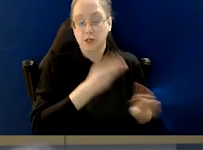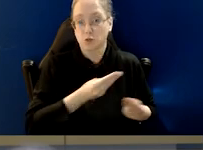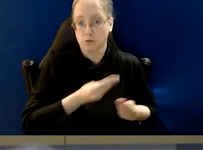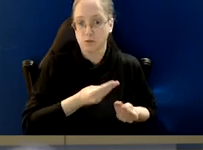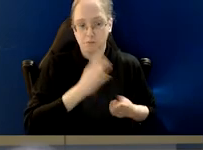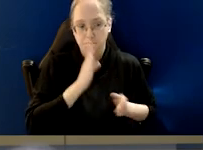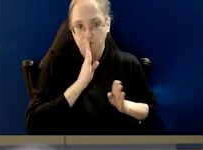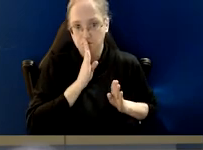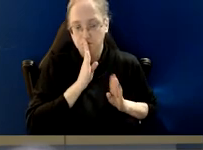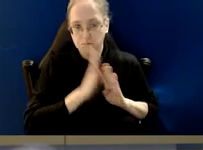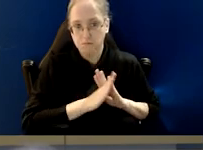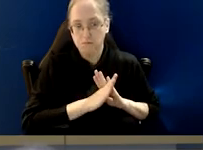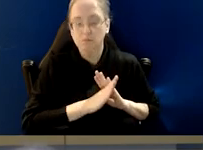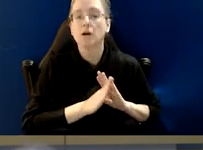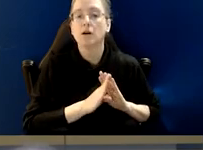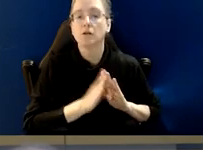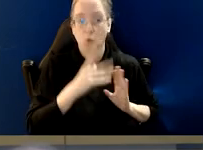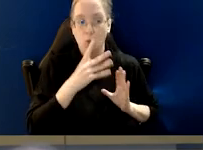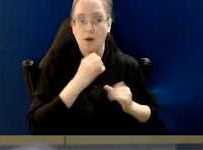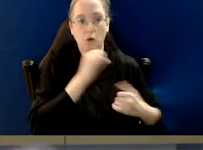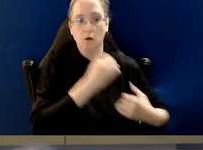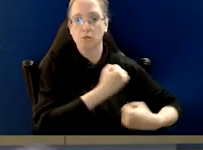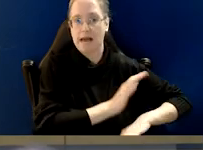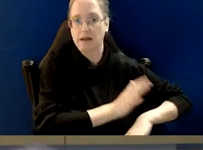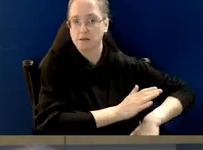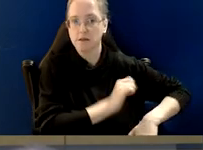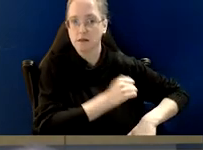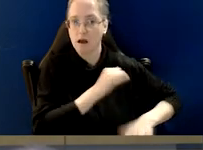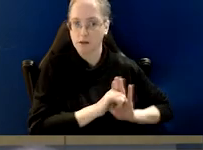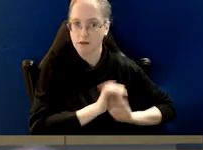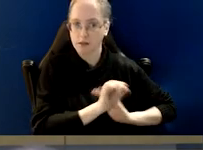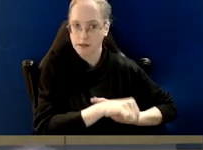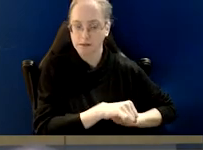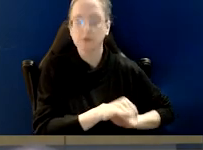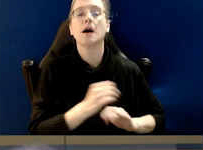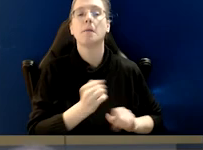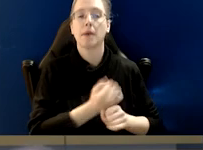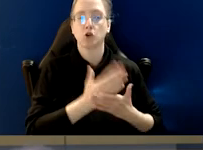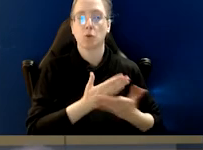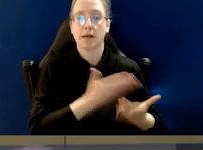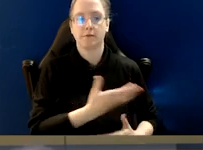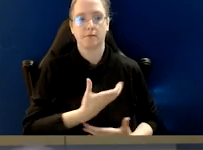we give them not only a high level of protection, but I think it's very important to give